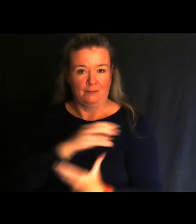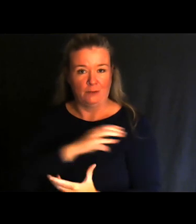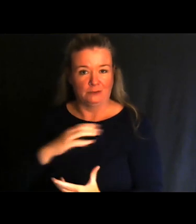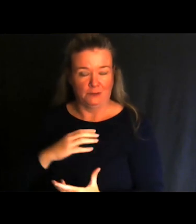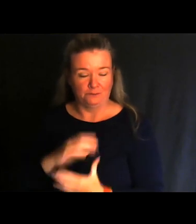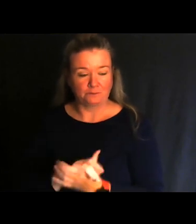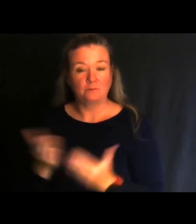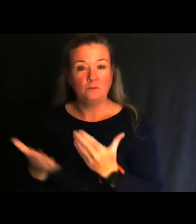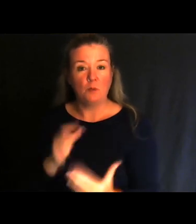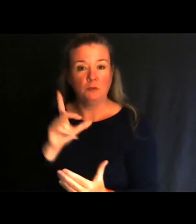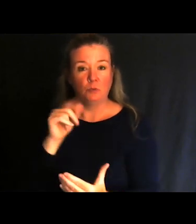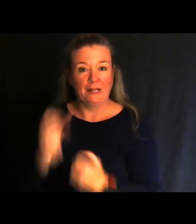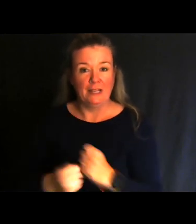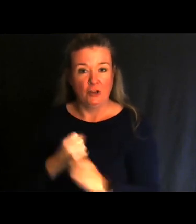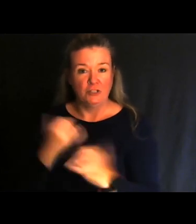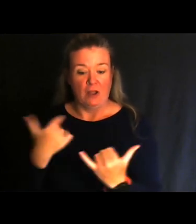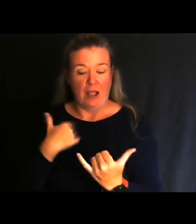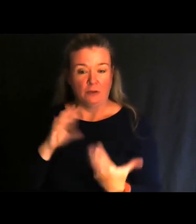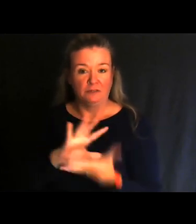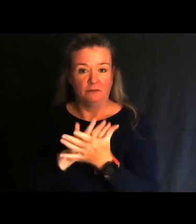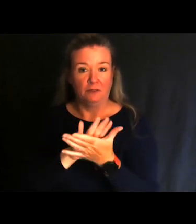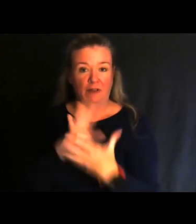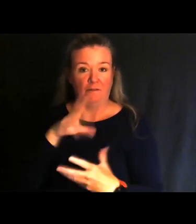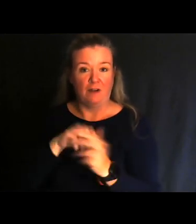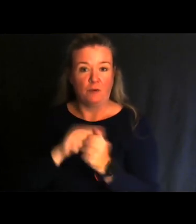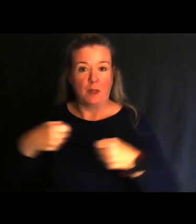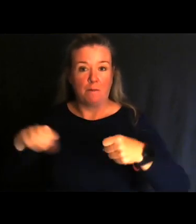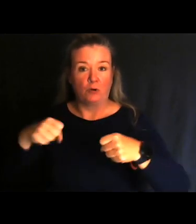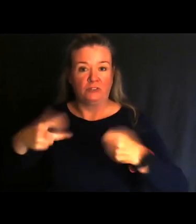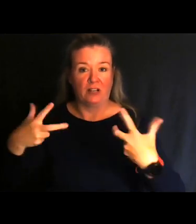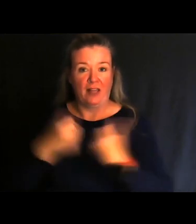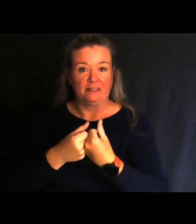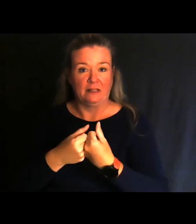Almost 20 years now I was involved in a motorcycle accident which left me paralyzed from the